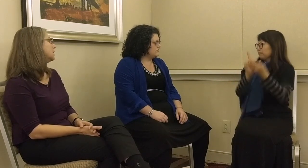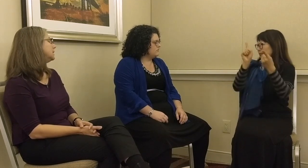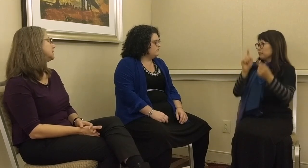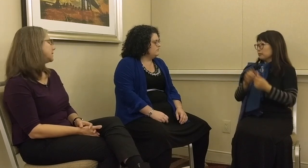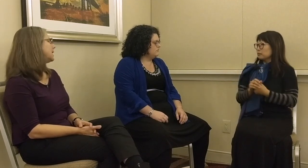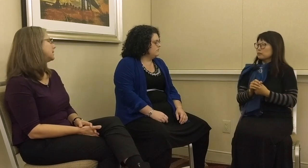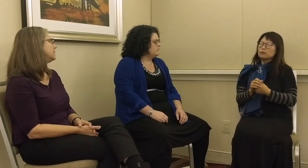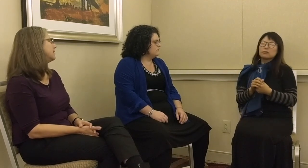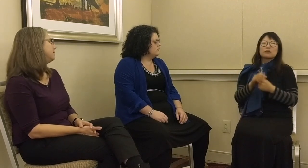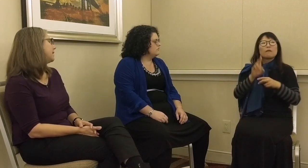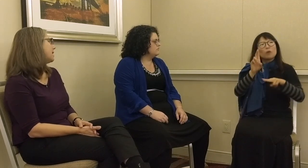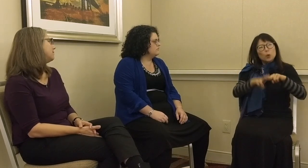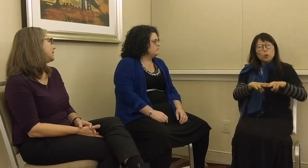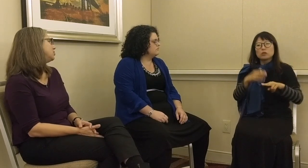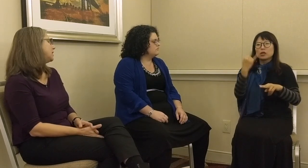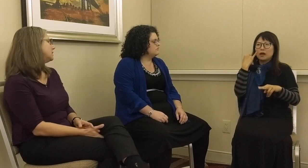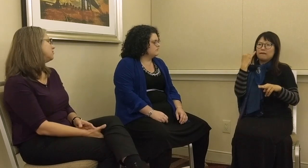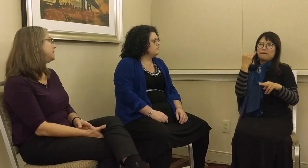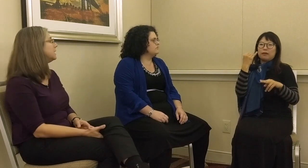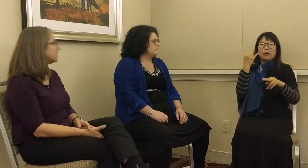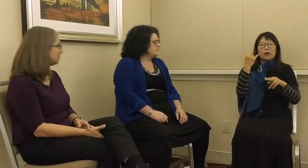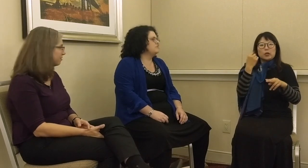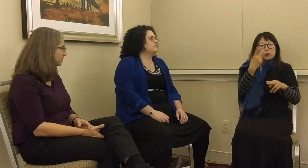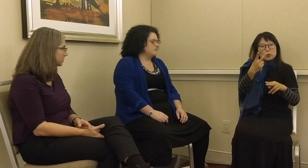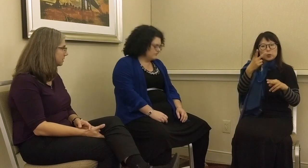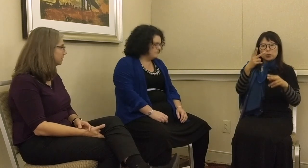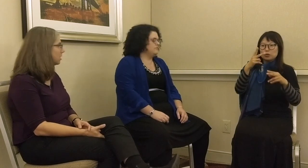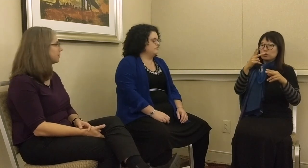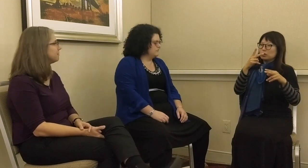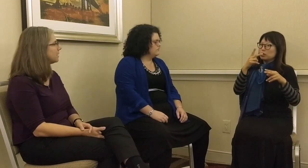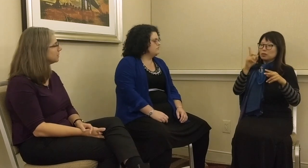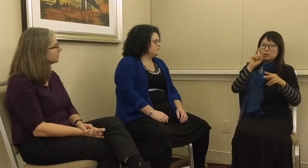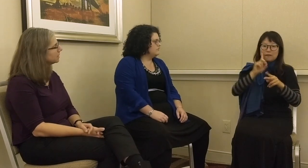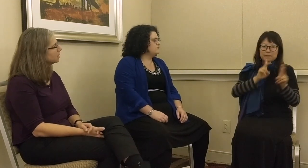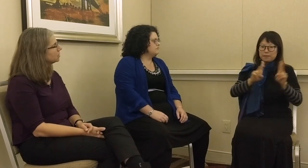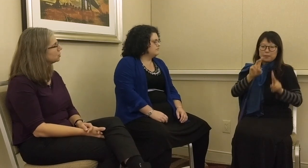then they have less chance of meeting another deaf person if they’re not in the family.